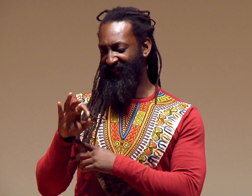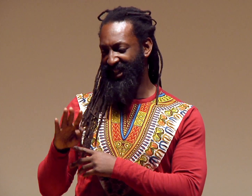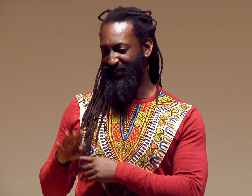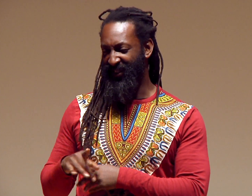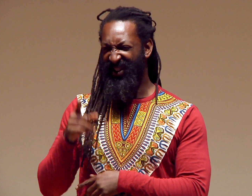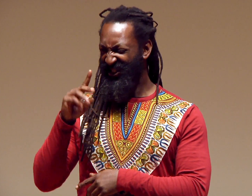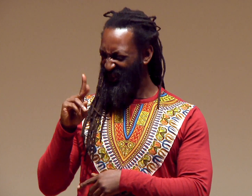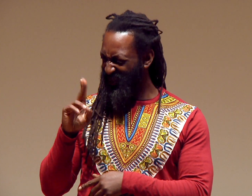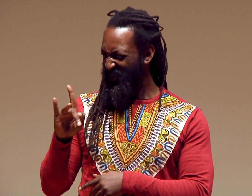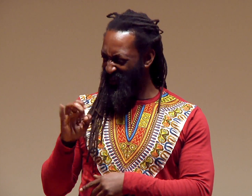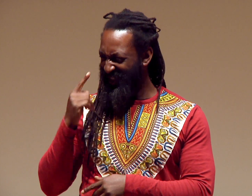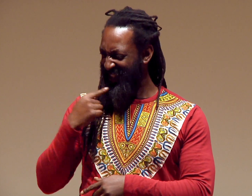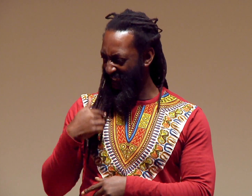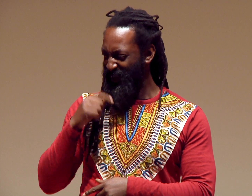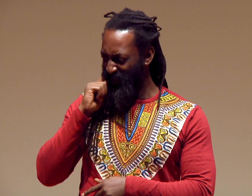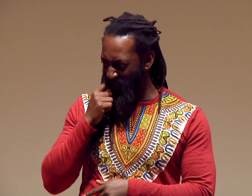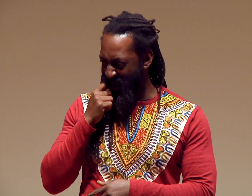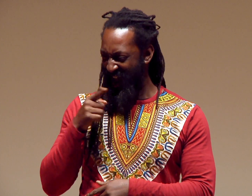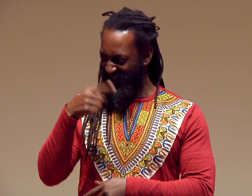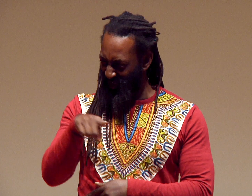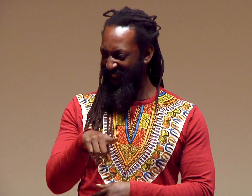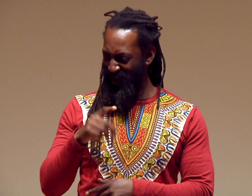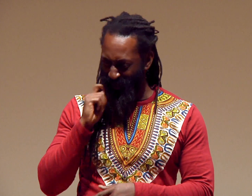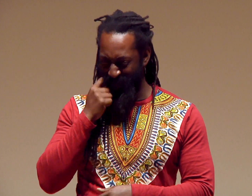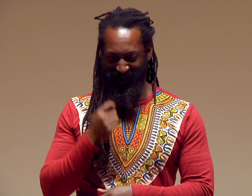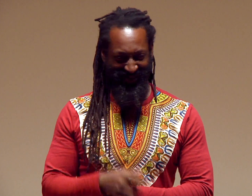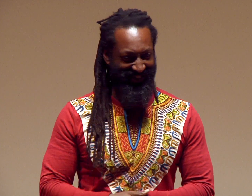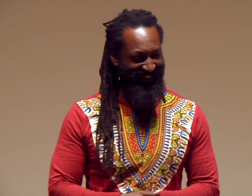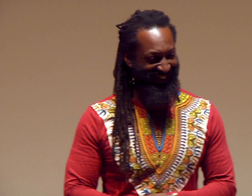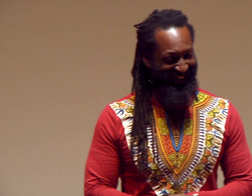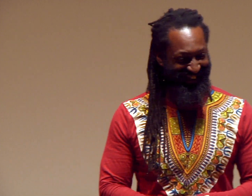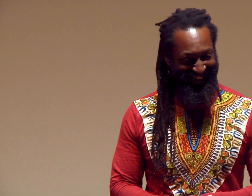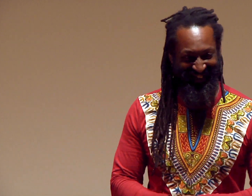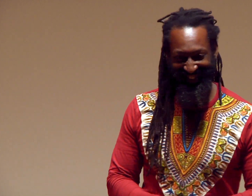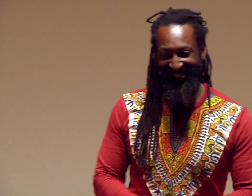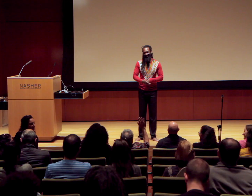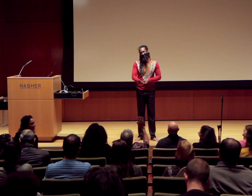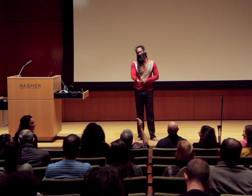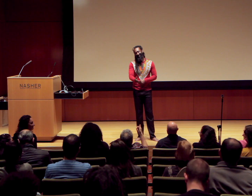I’m going to put that on my Facebook. Duke said I was cool. They’re cool, too.